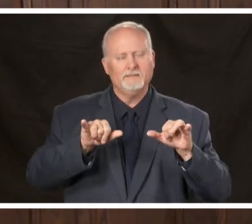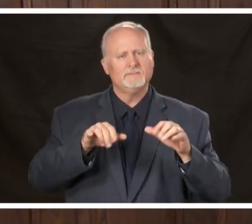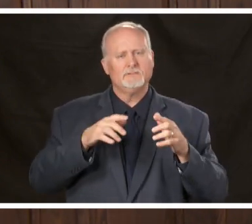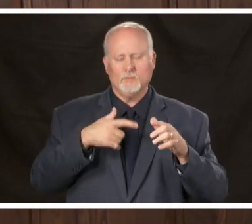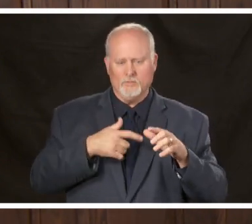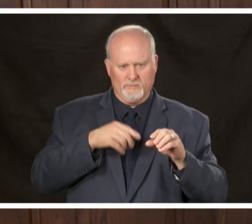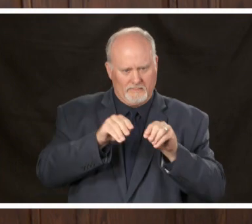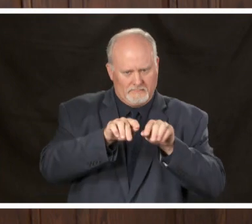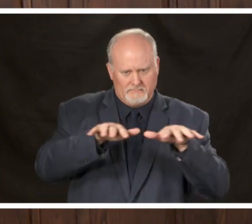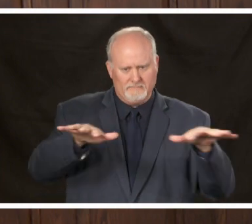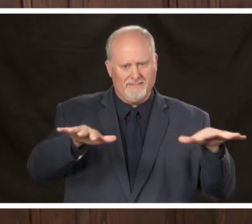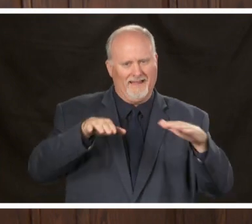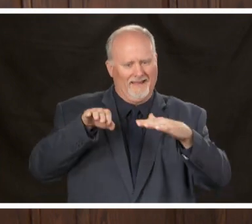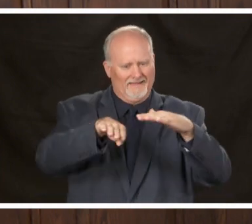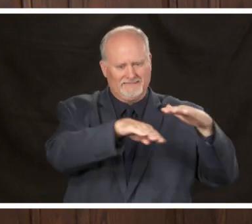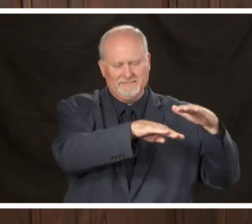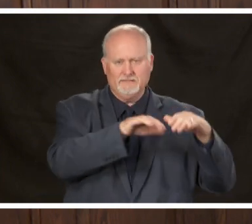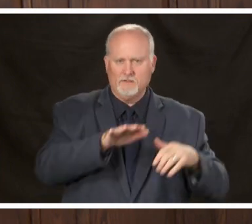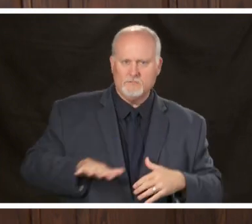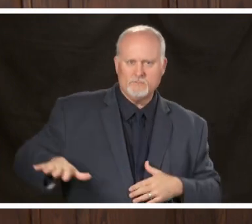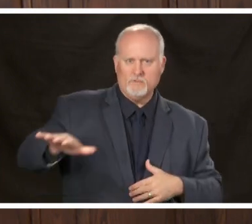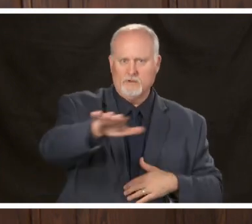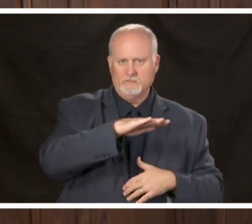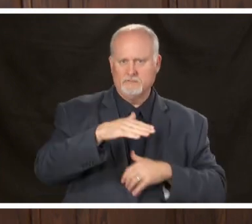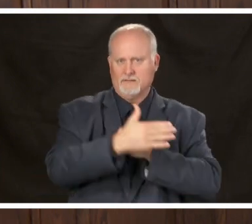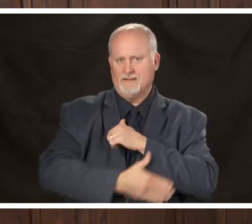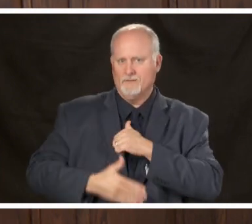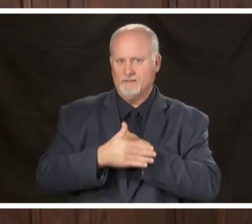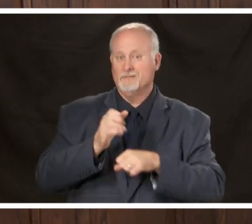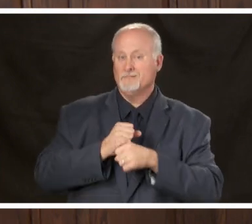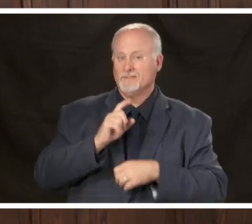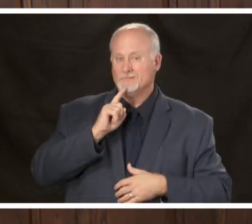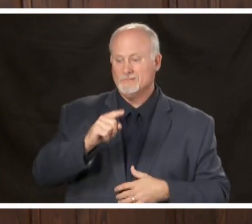map of Jefferson County and again making sure that our underserved populations